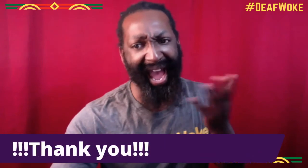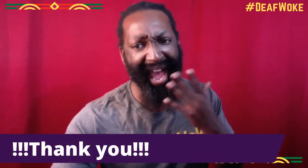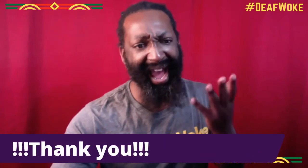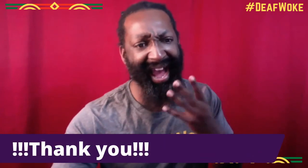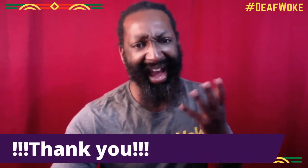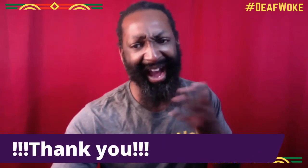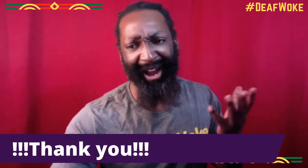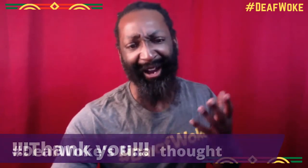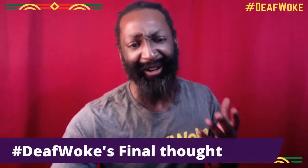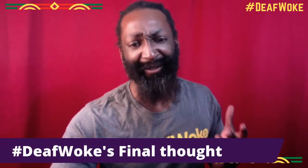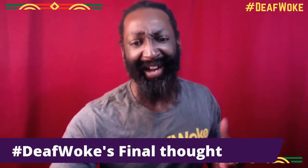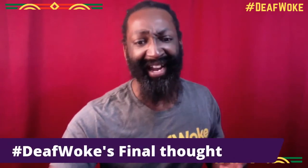Wow!